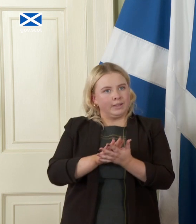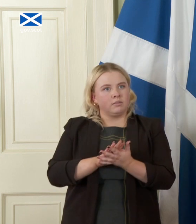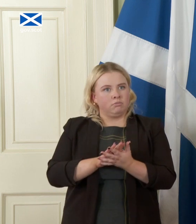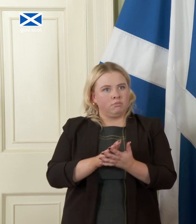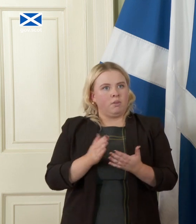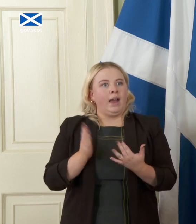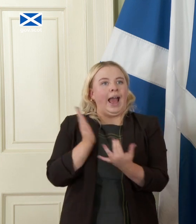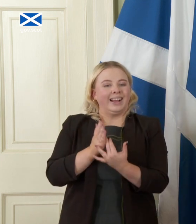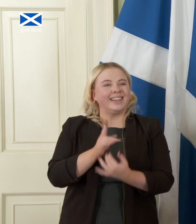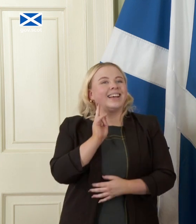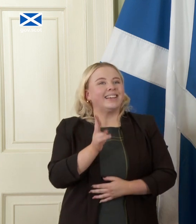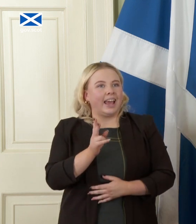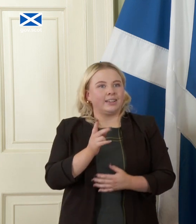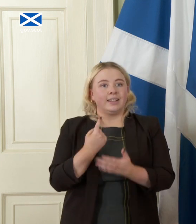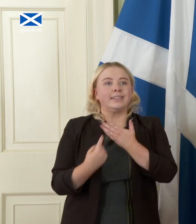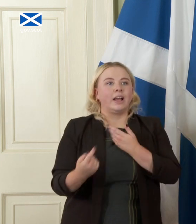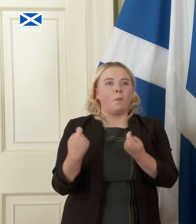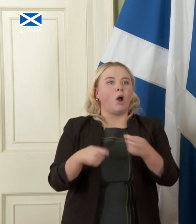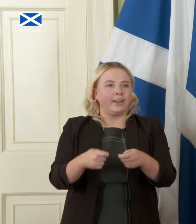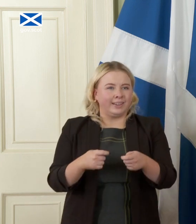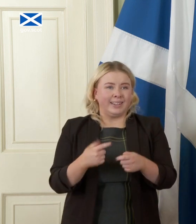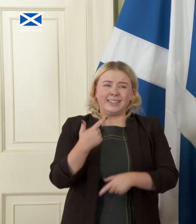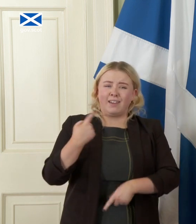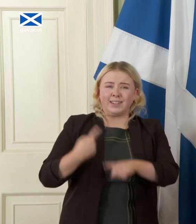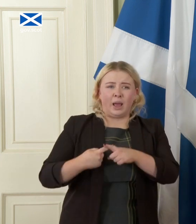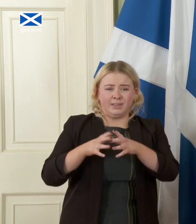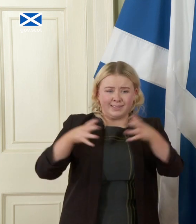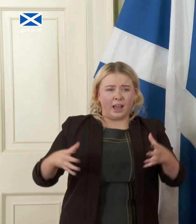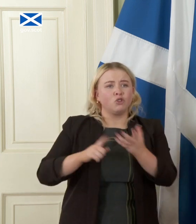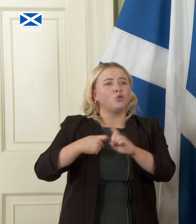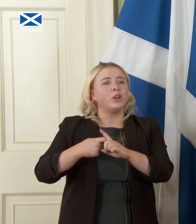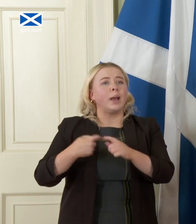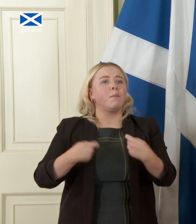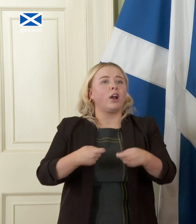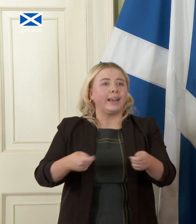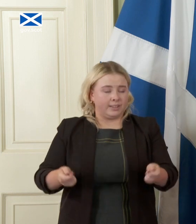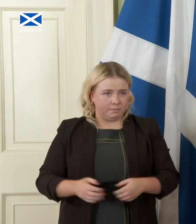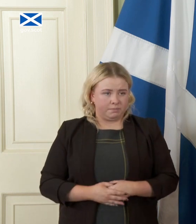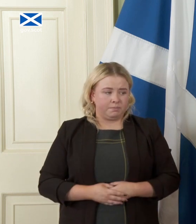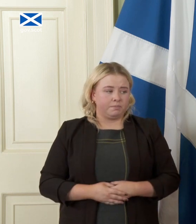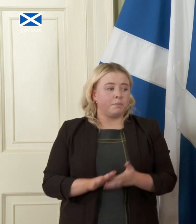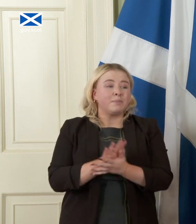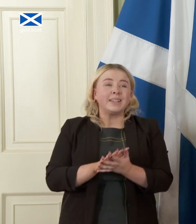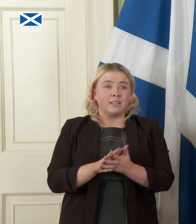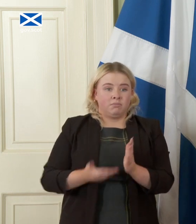market which is seven times the size of the UK market and we are regaining access to customs-free